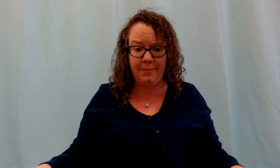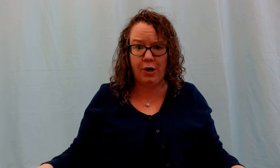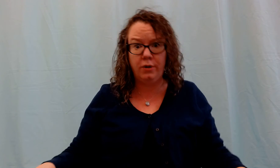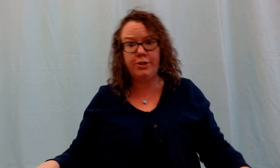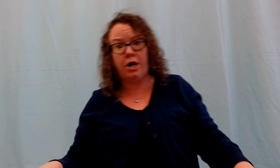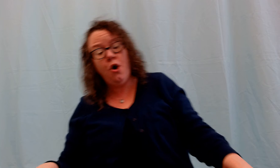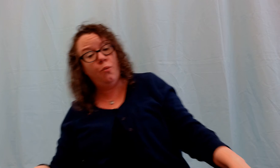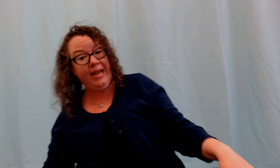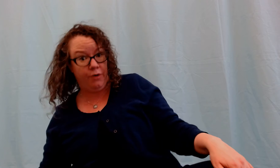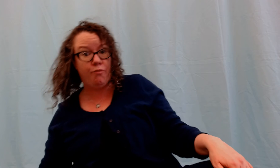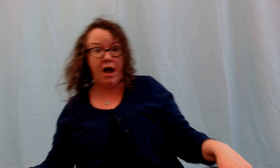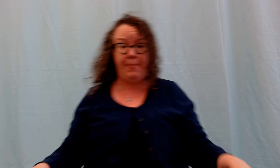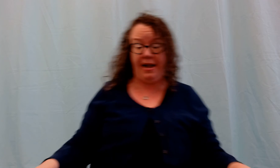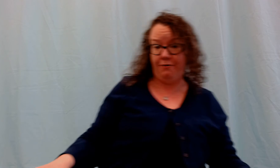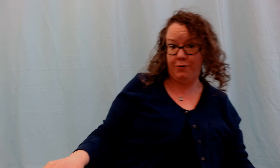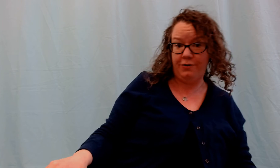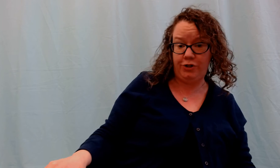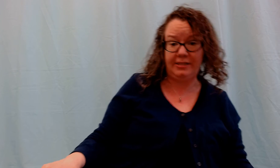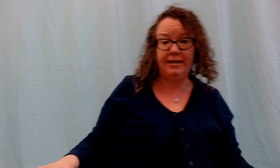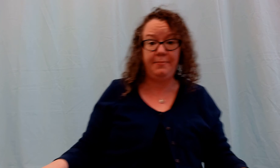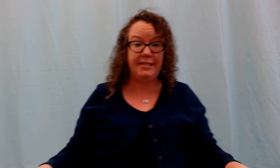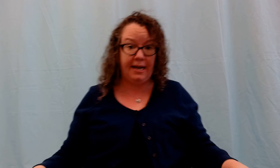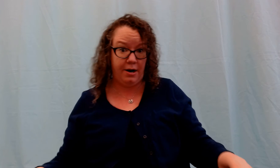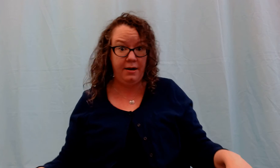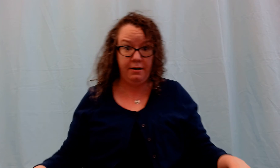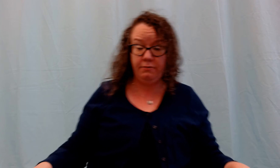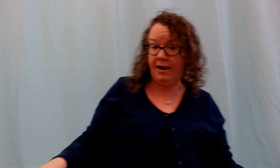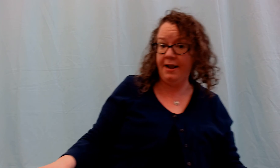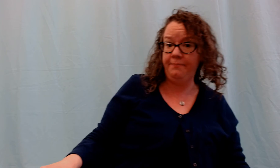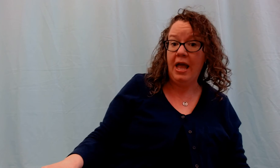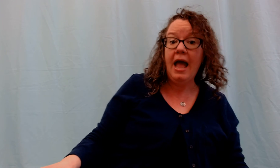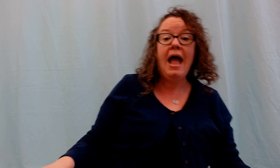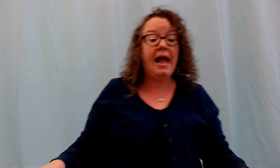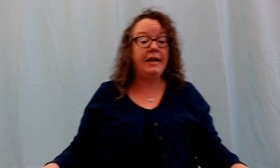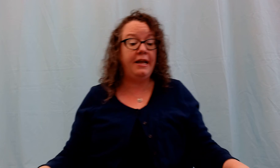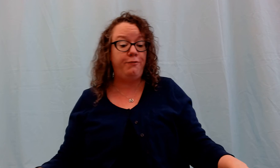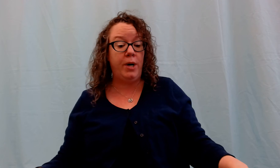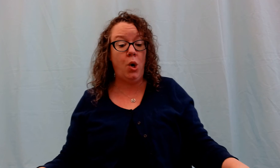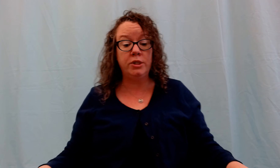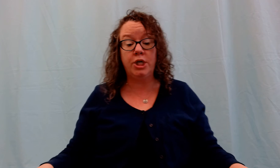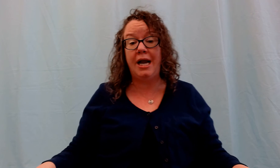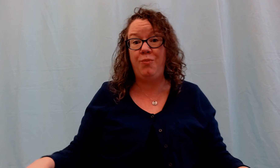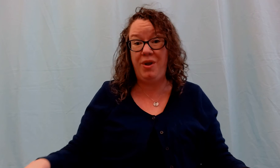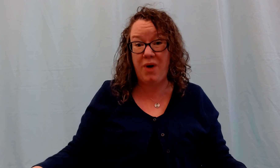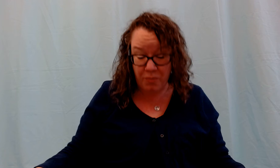bit older, we can rock back and forth just like Miss Erin . Right? And if we're older and we want